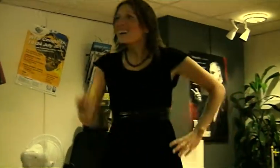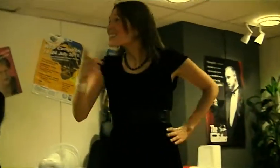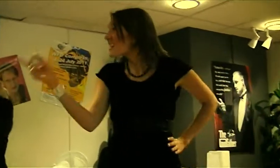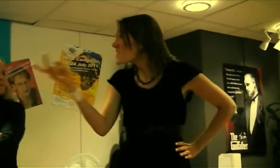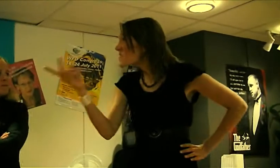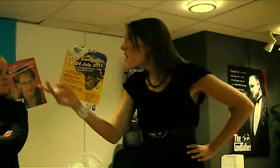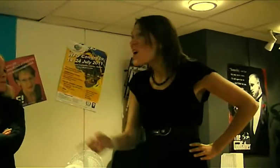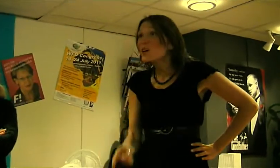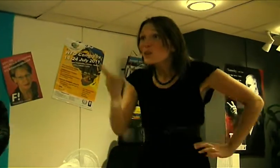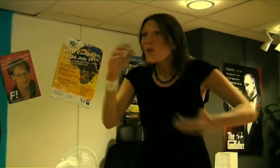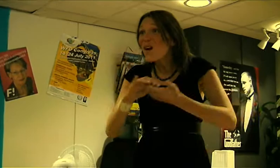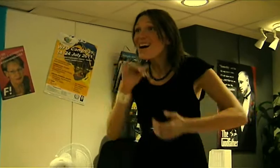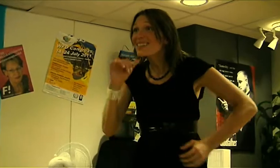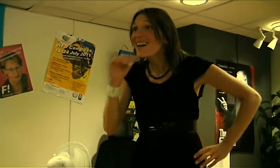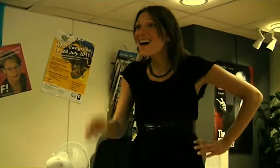You two... you and Anders...